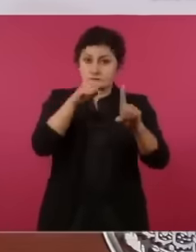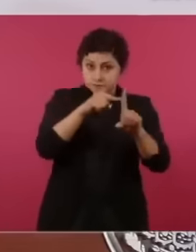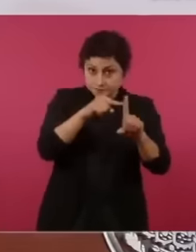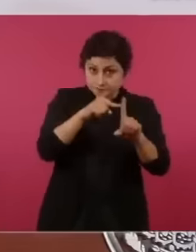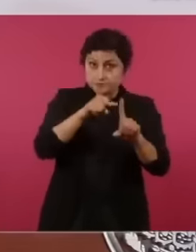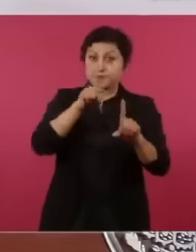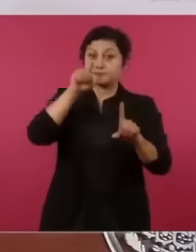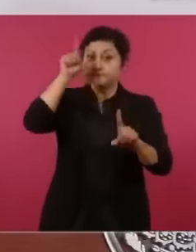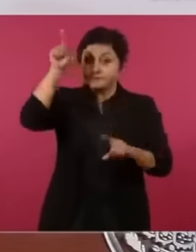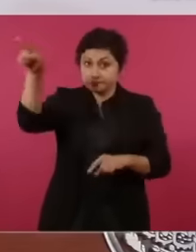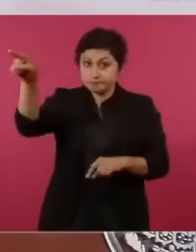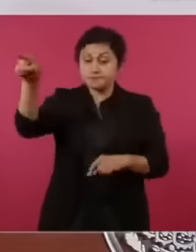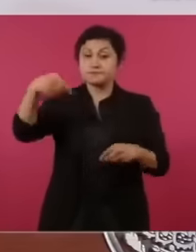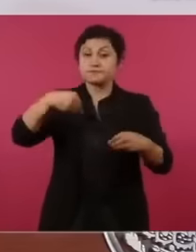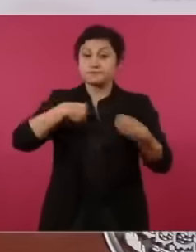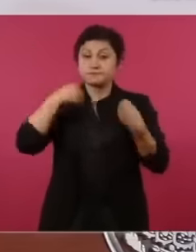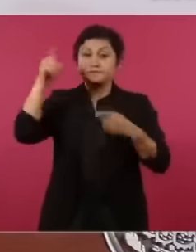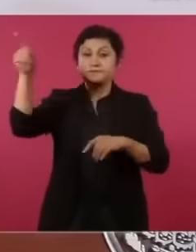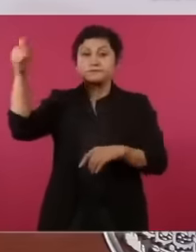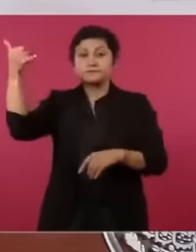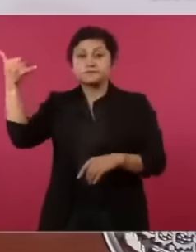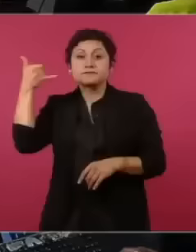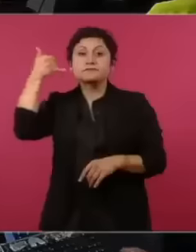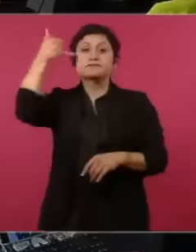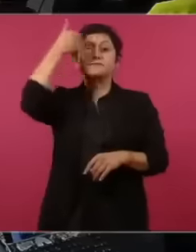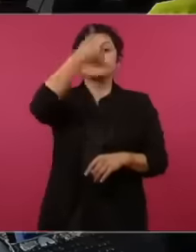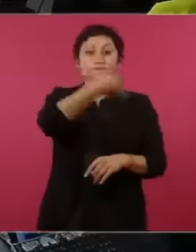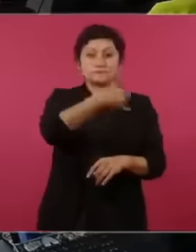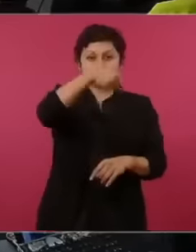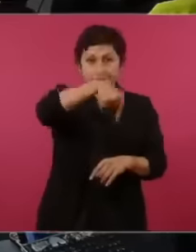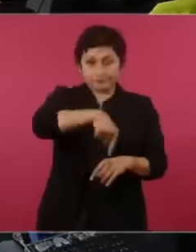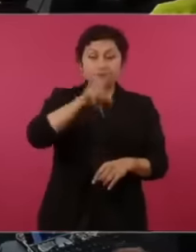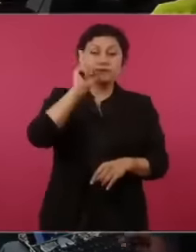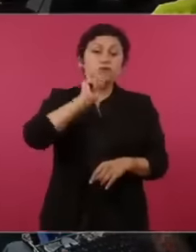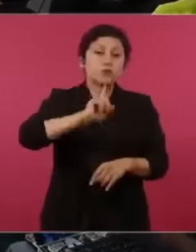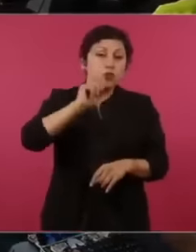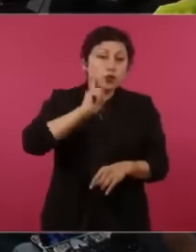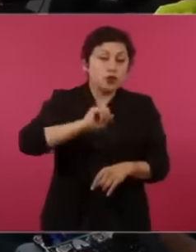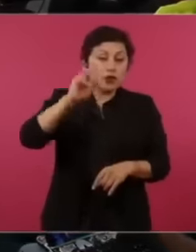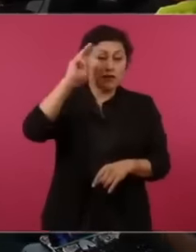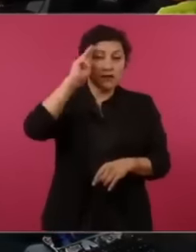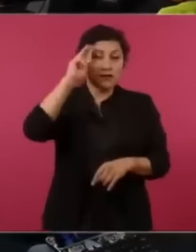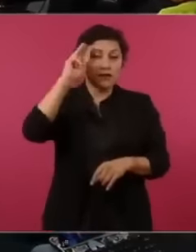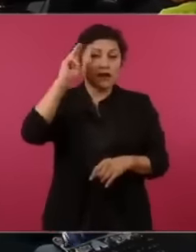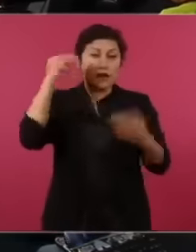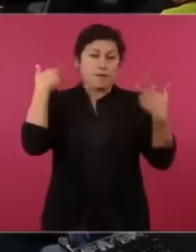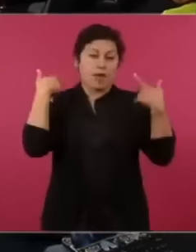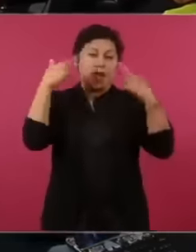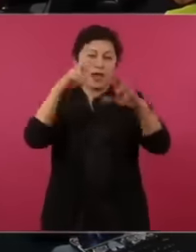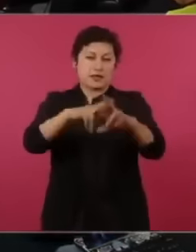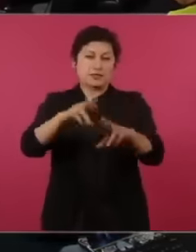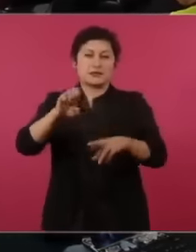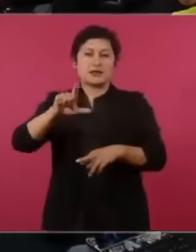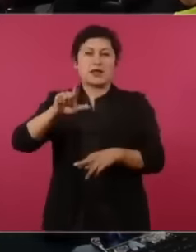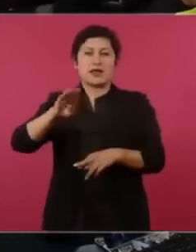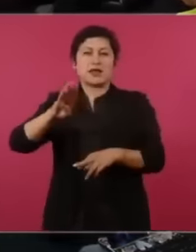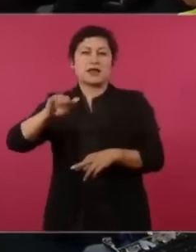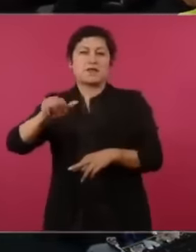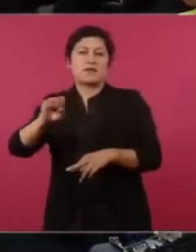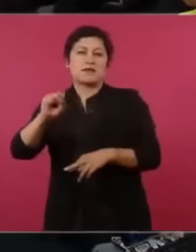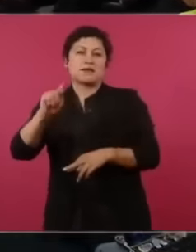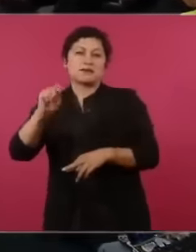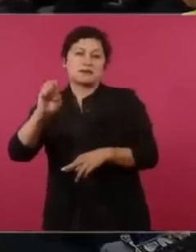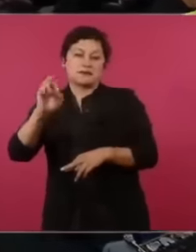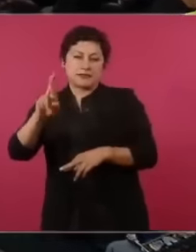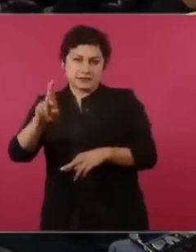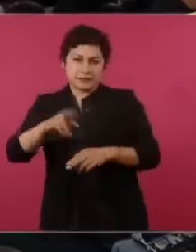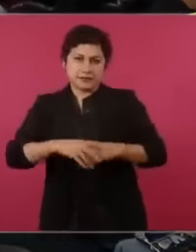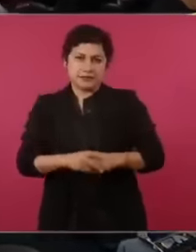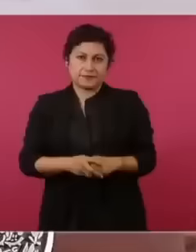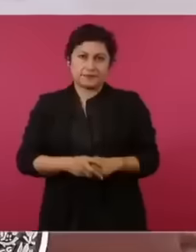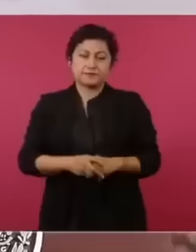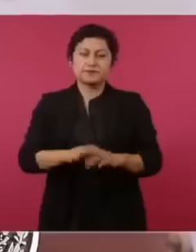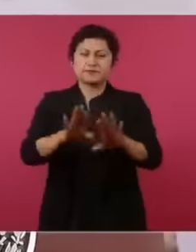Gordillo, put the call, not the call, the